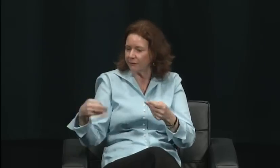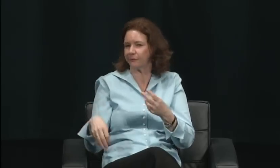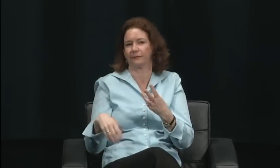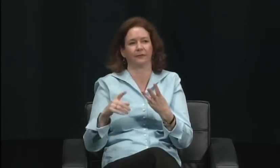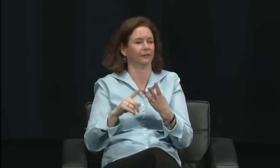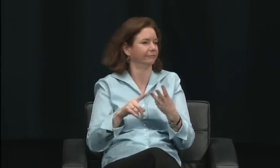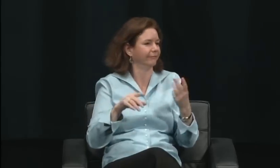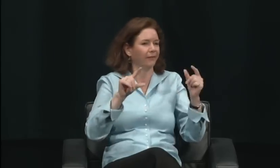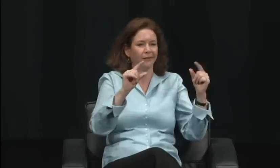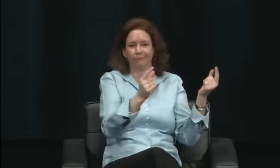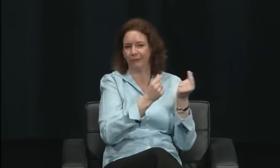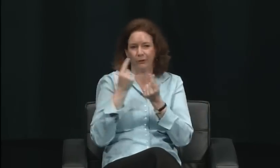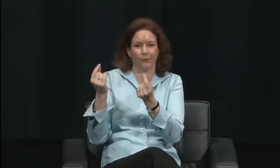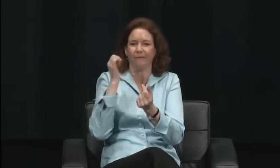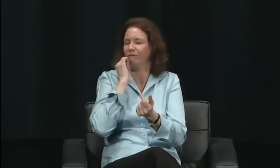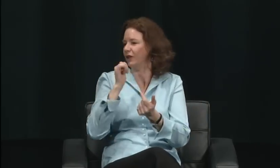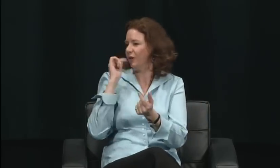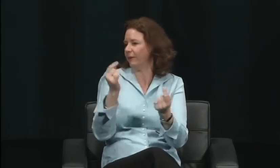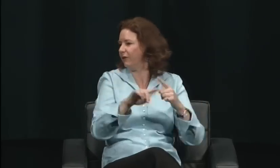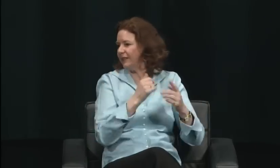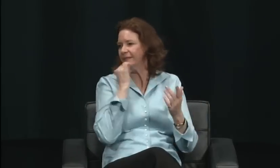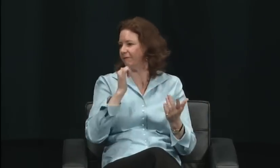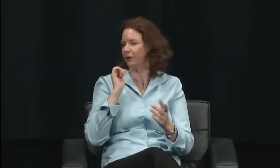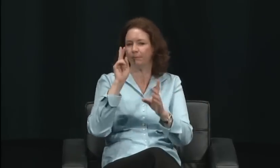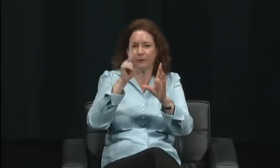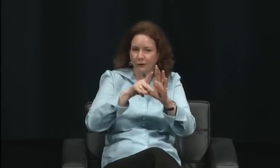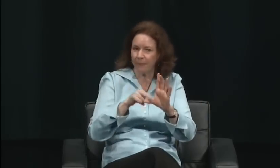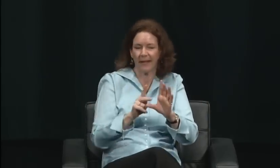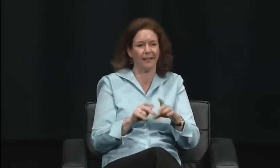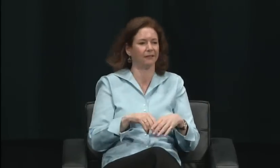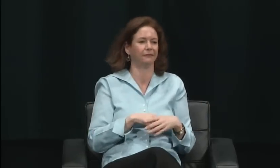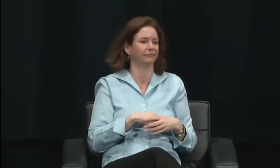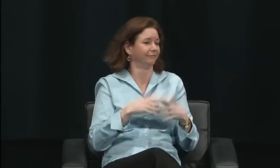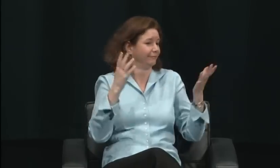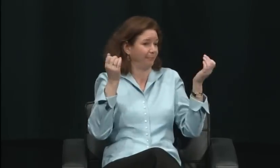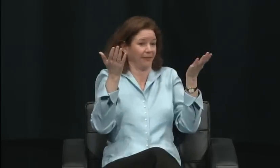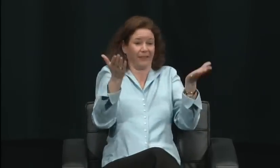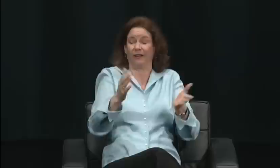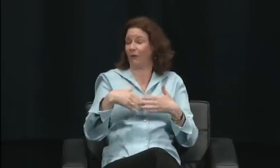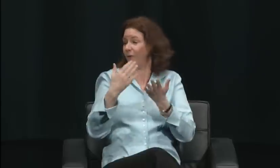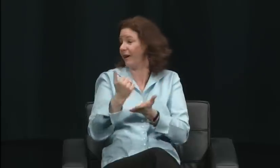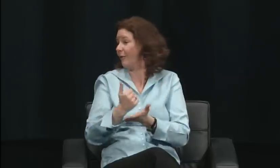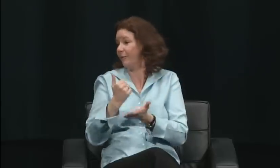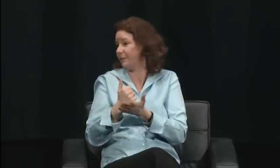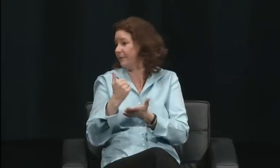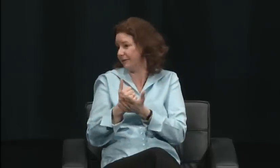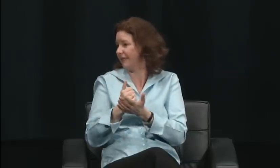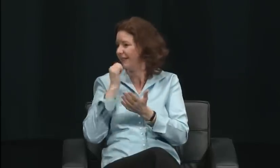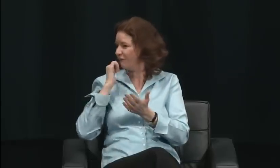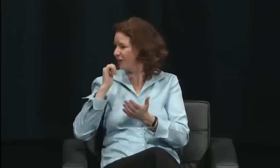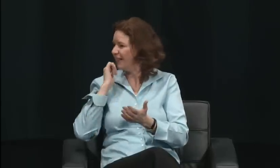And there were a number of shows I was involved with. But at the beginning, they elected their own leaders.